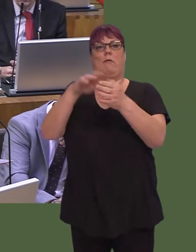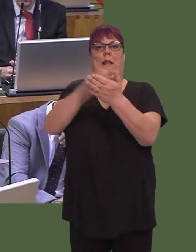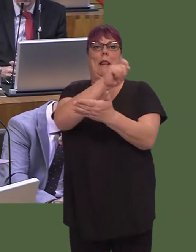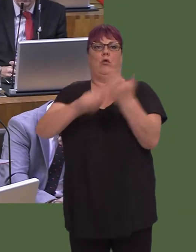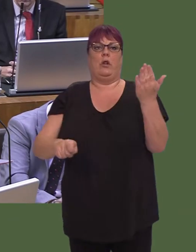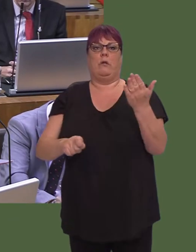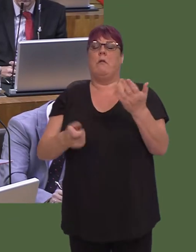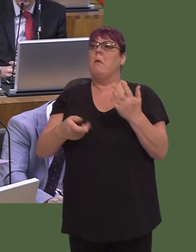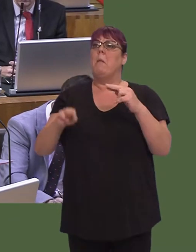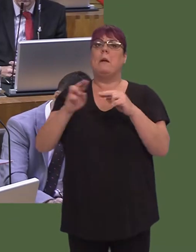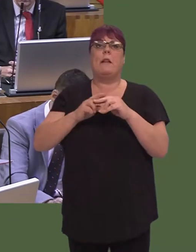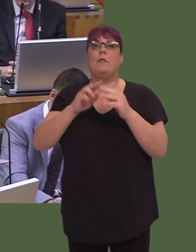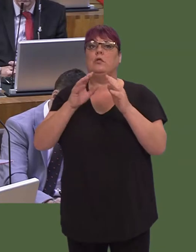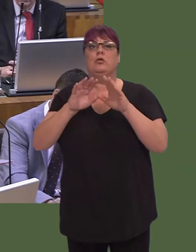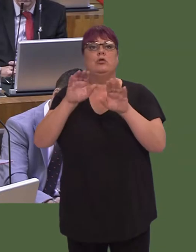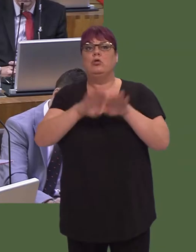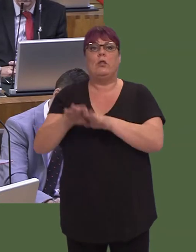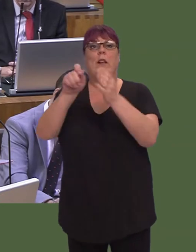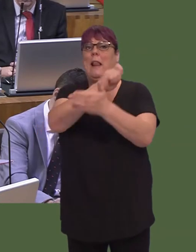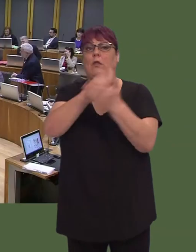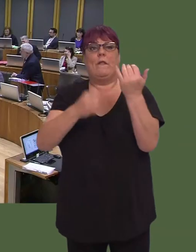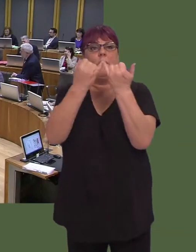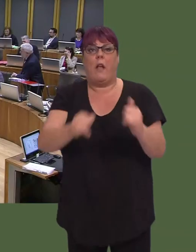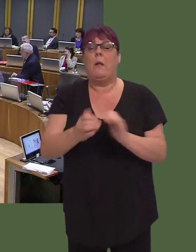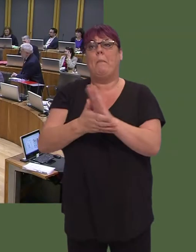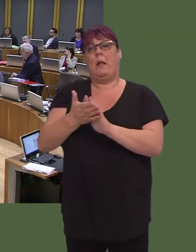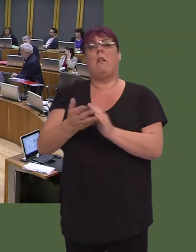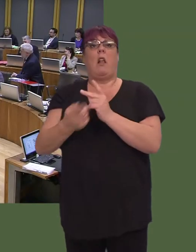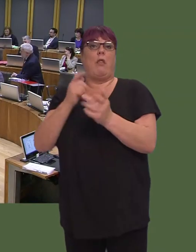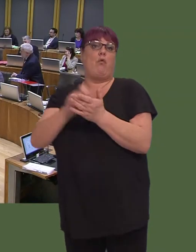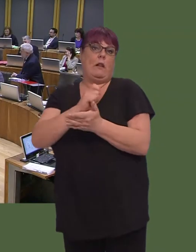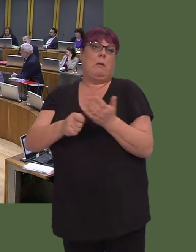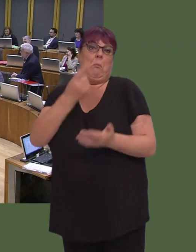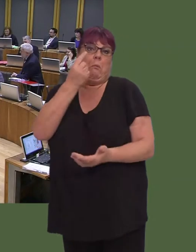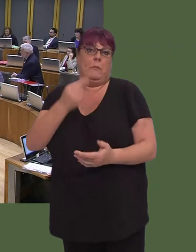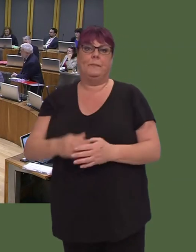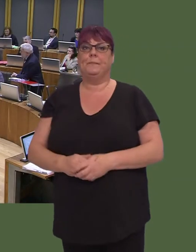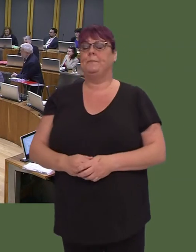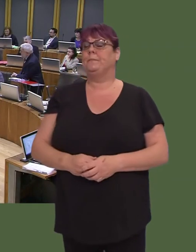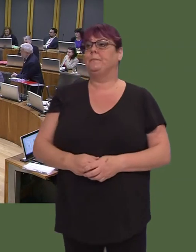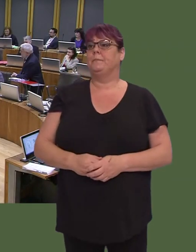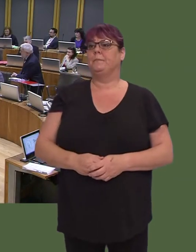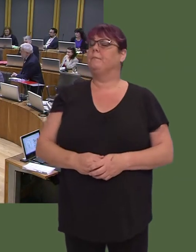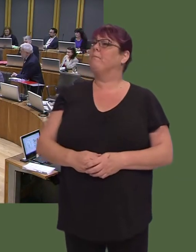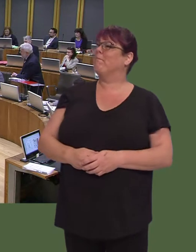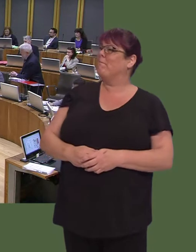issue, other than of course by having another referendum? Adam Price AM: I think the Labour Party could be accused of creative ambiguity in relation